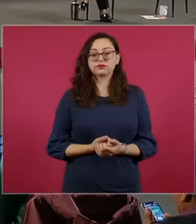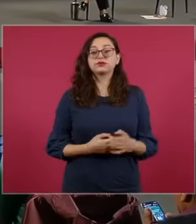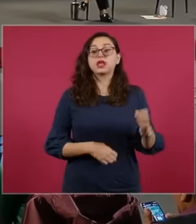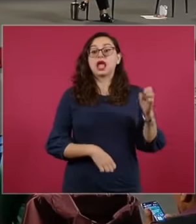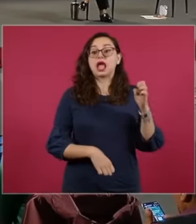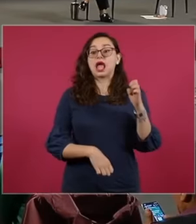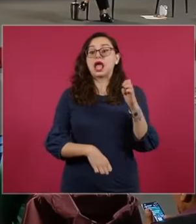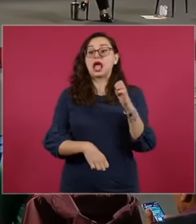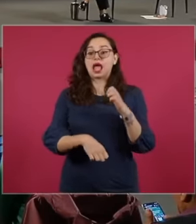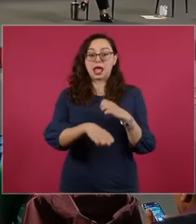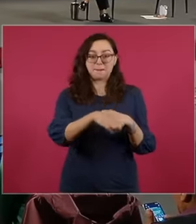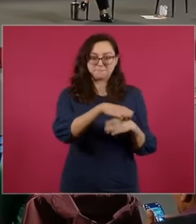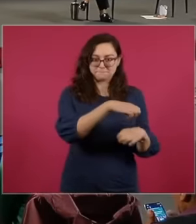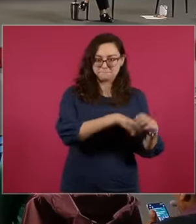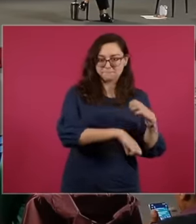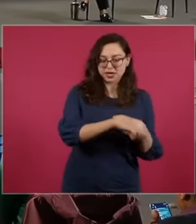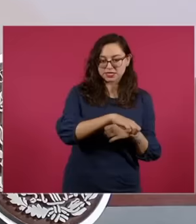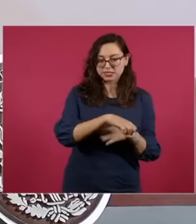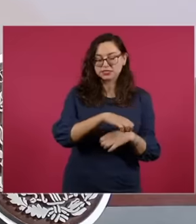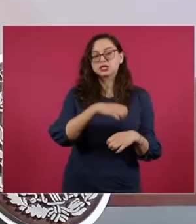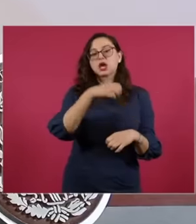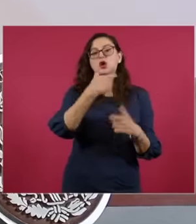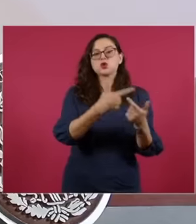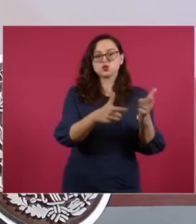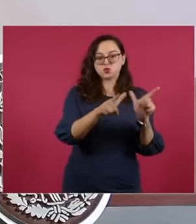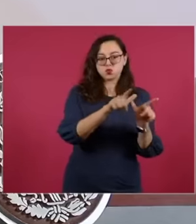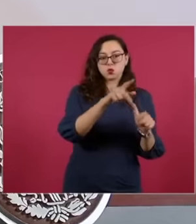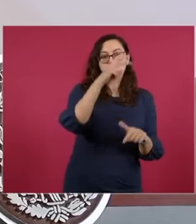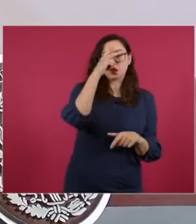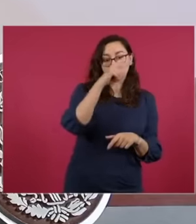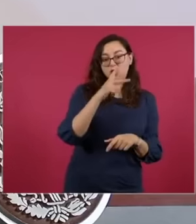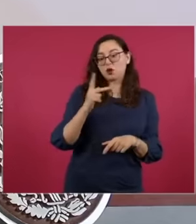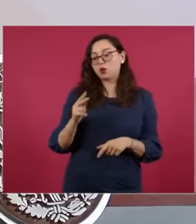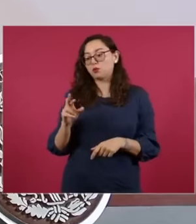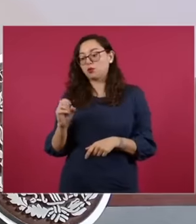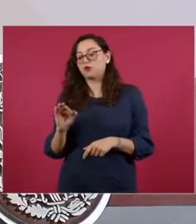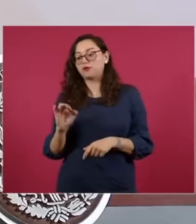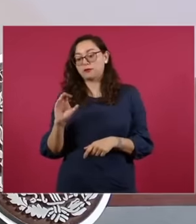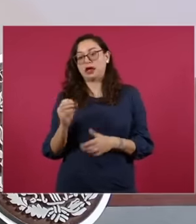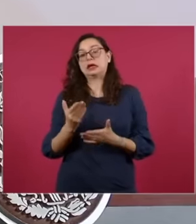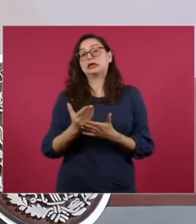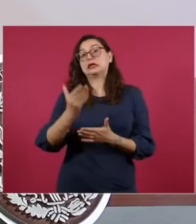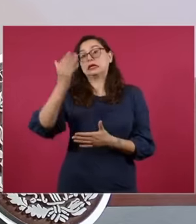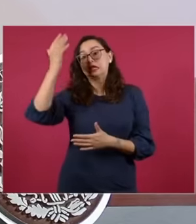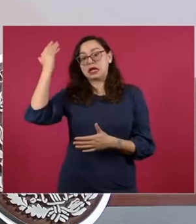material damage derived from the spill. including three things, one the development of an